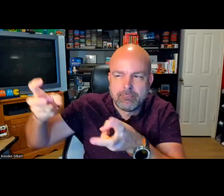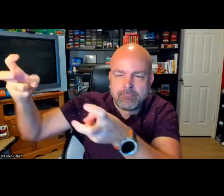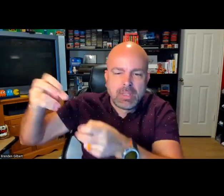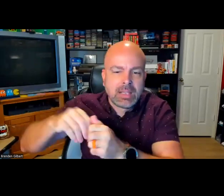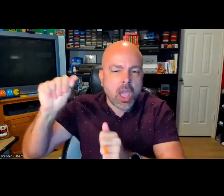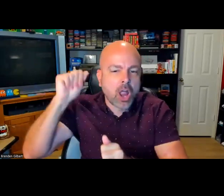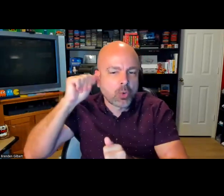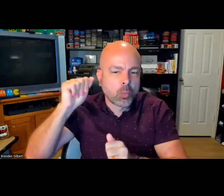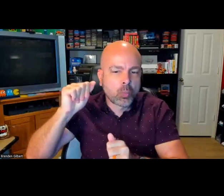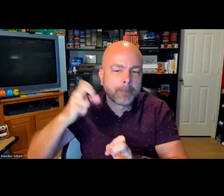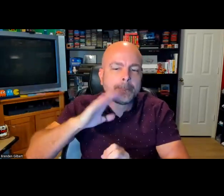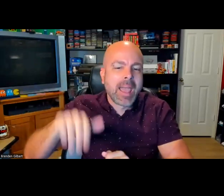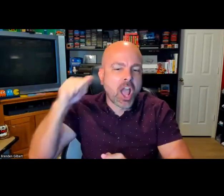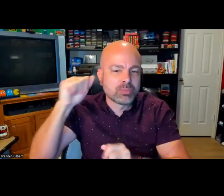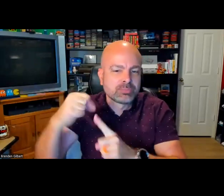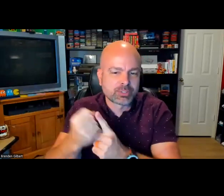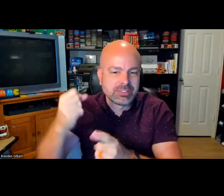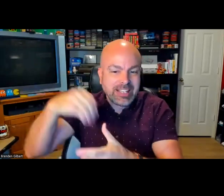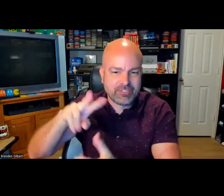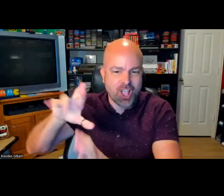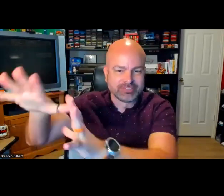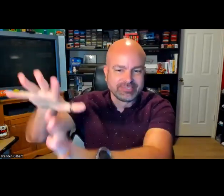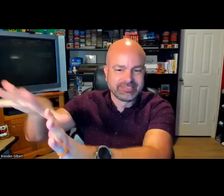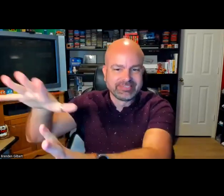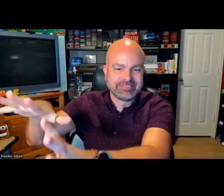still need people to help train those AI models and things like